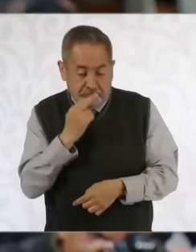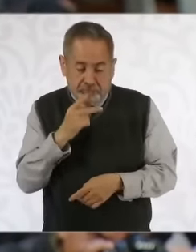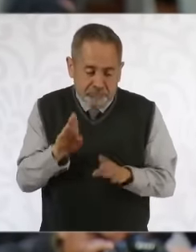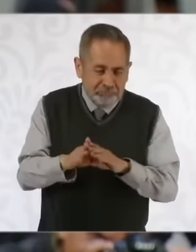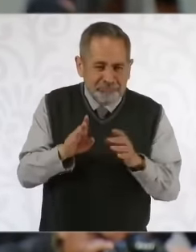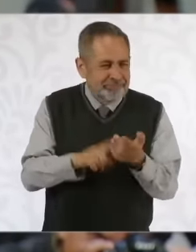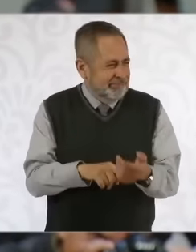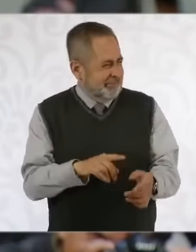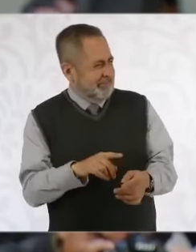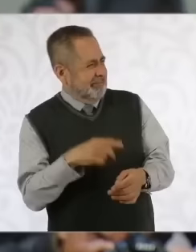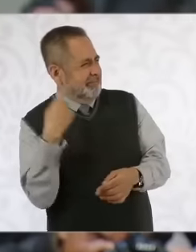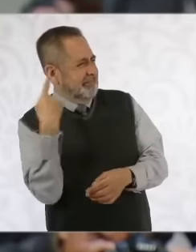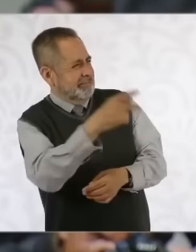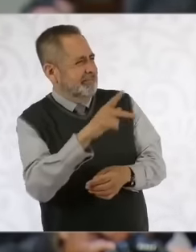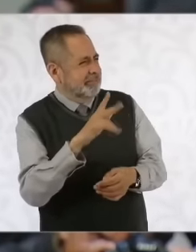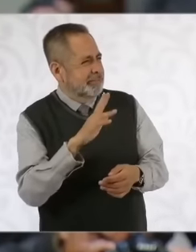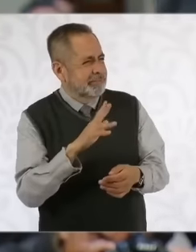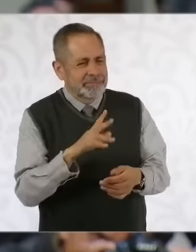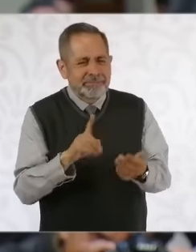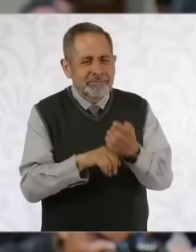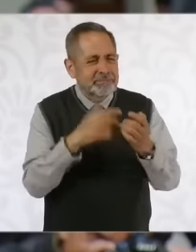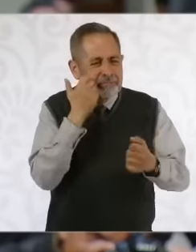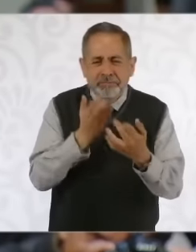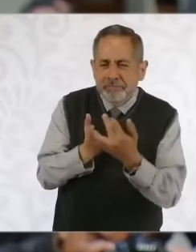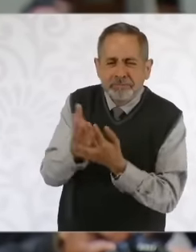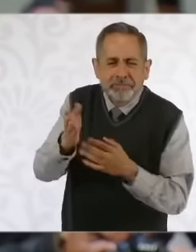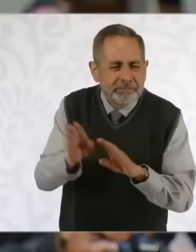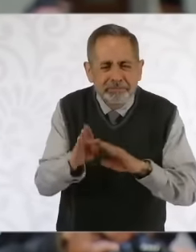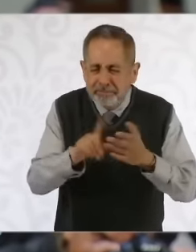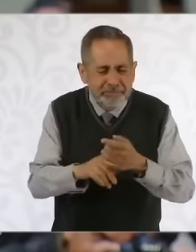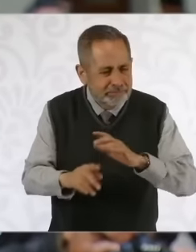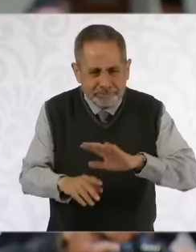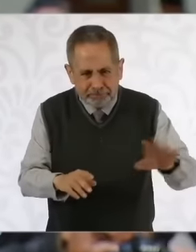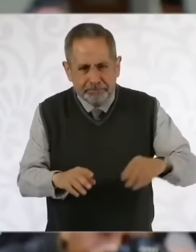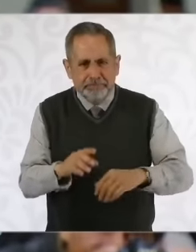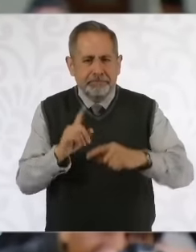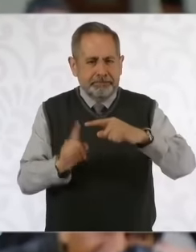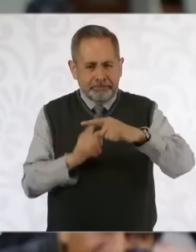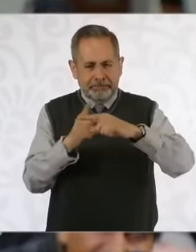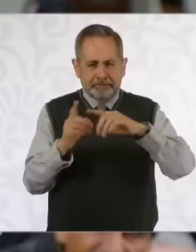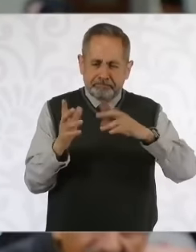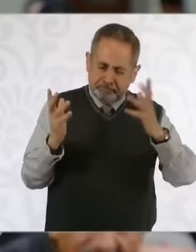and spontaneous political will, now they do want to get into the issue of the court, I added, it is expected or